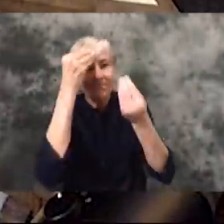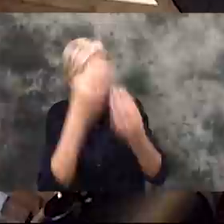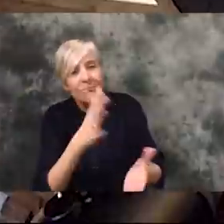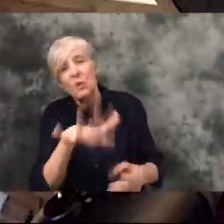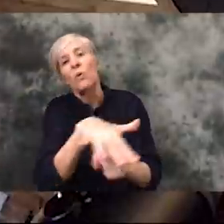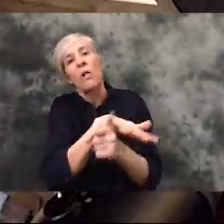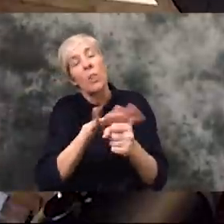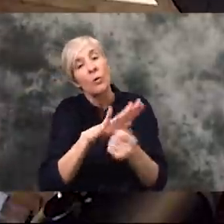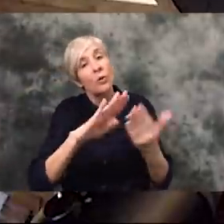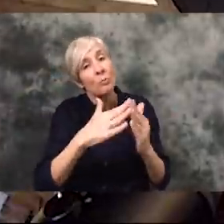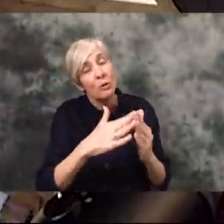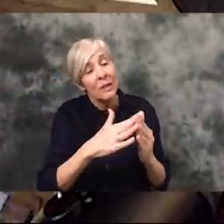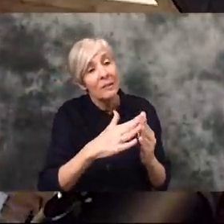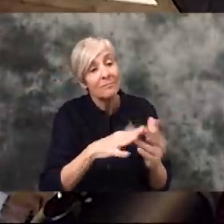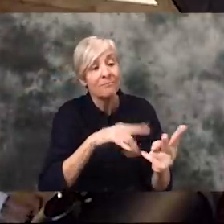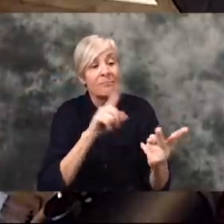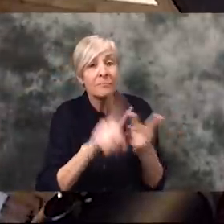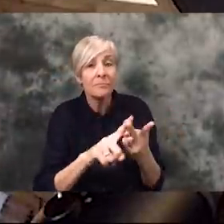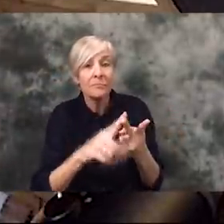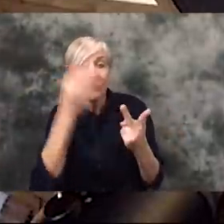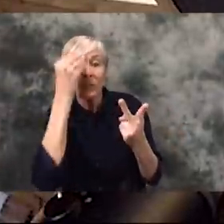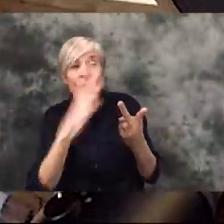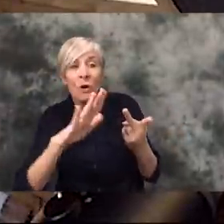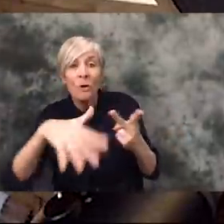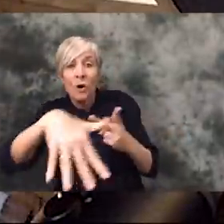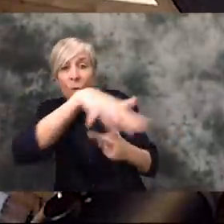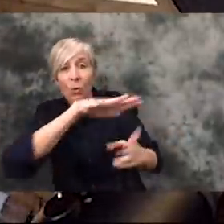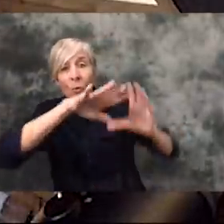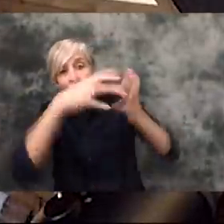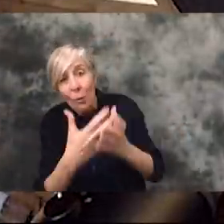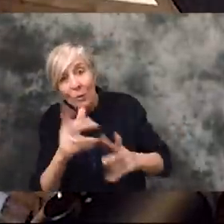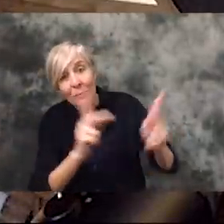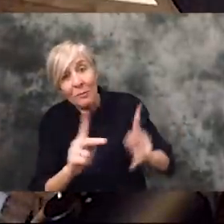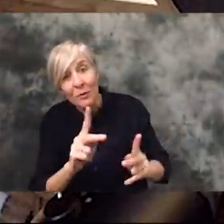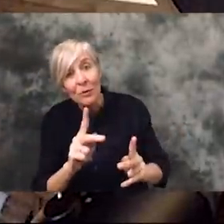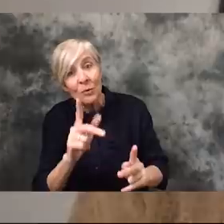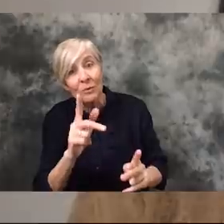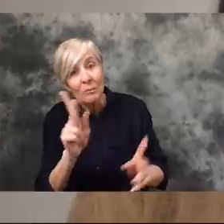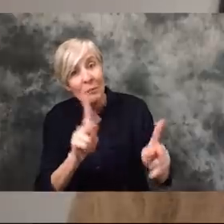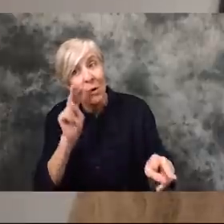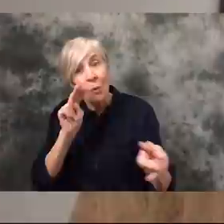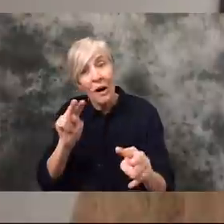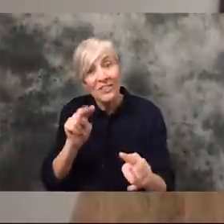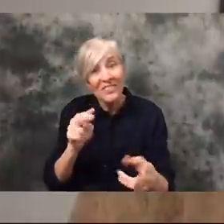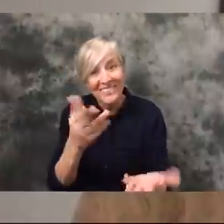and then also globally to the people watching us? I think the thing that I